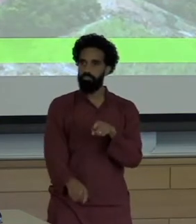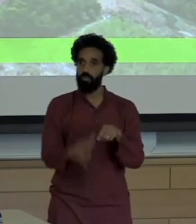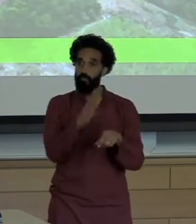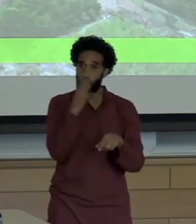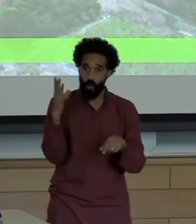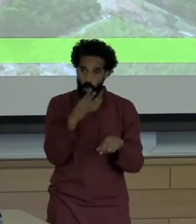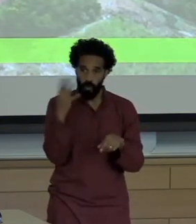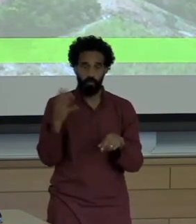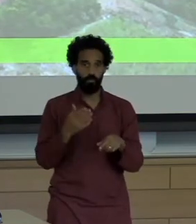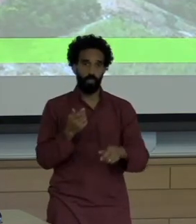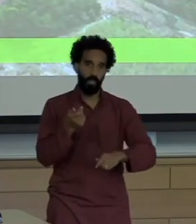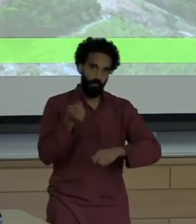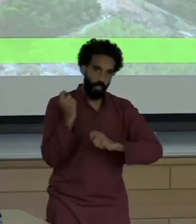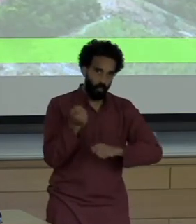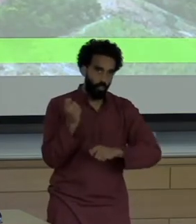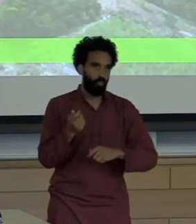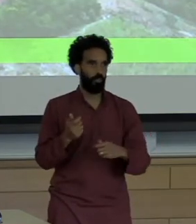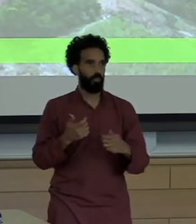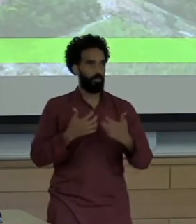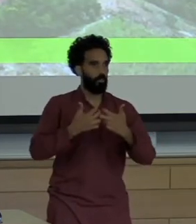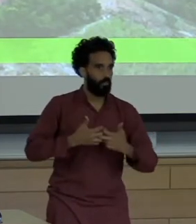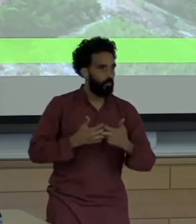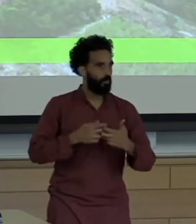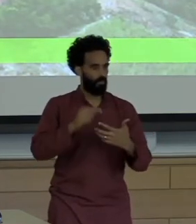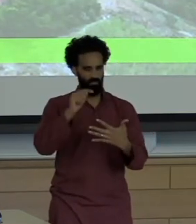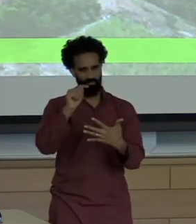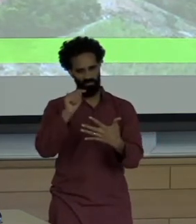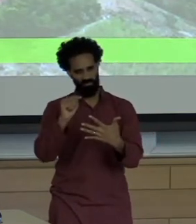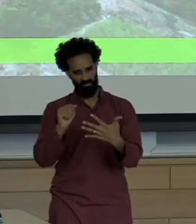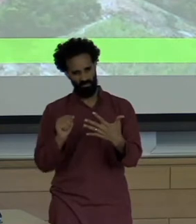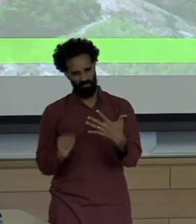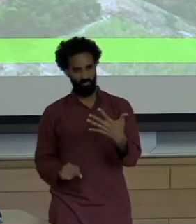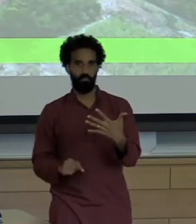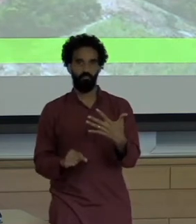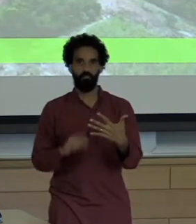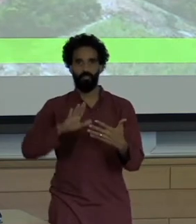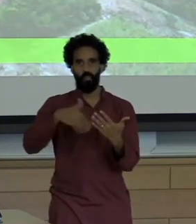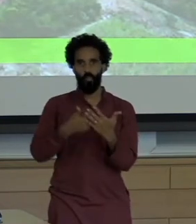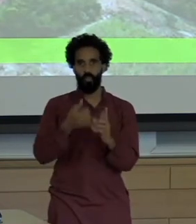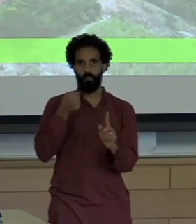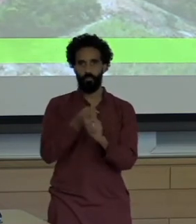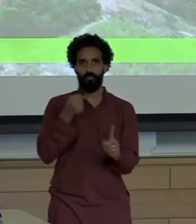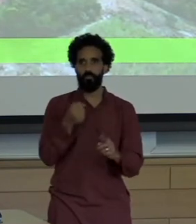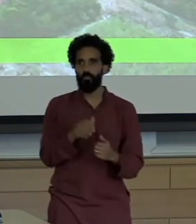industrial manufacture, all were impacted Water service was suspended for 40